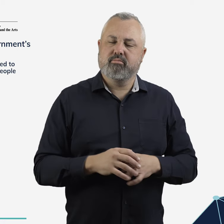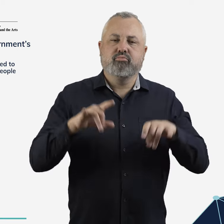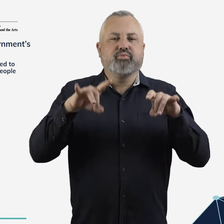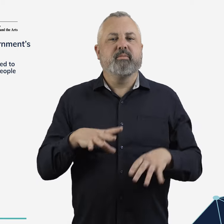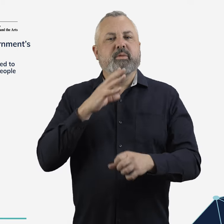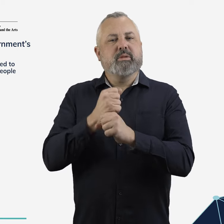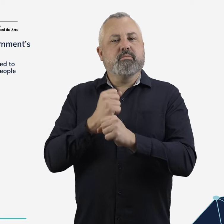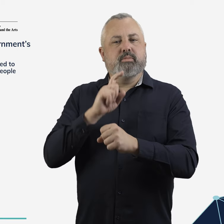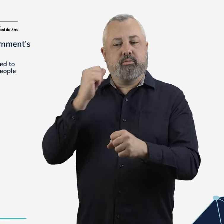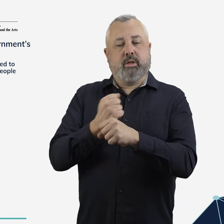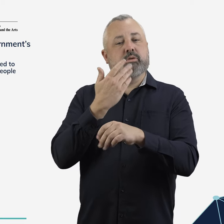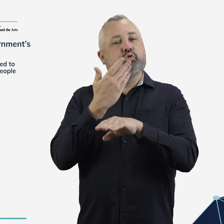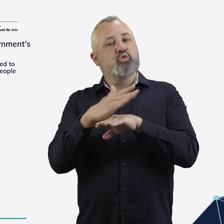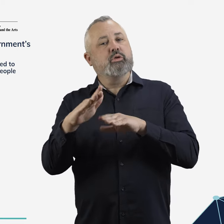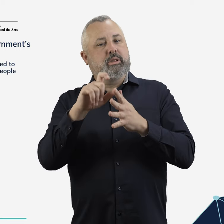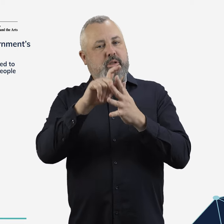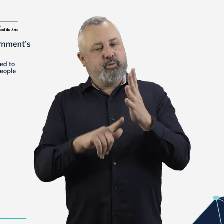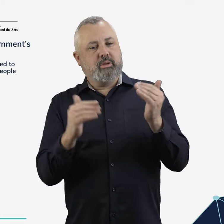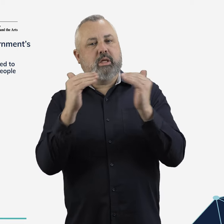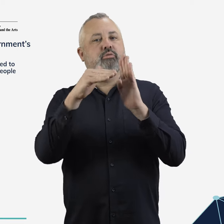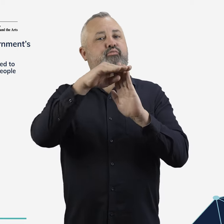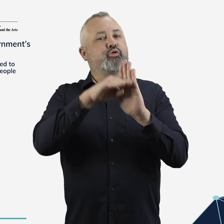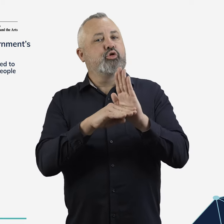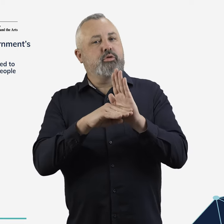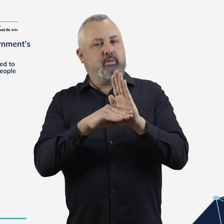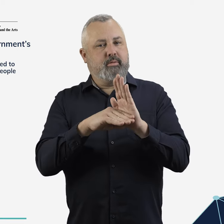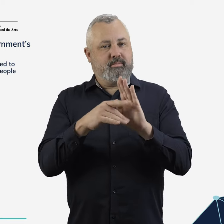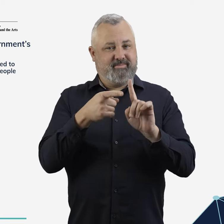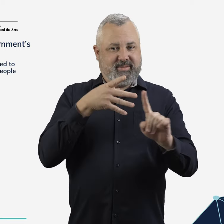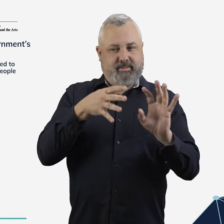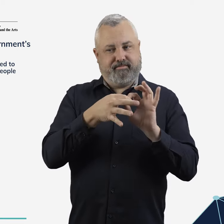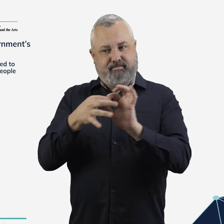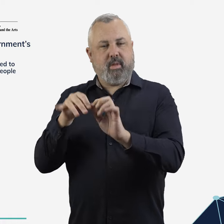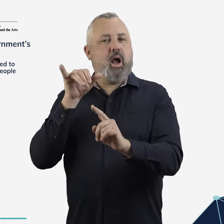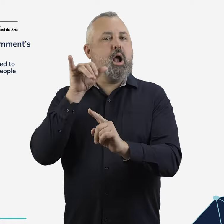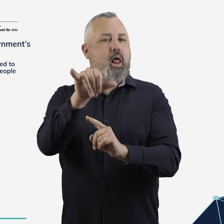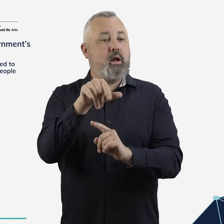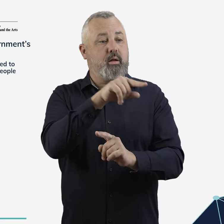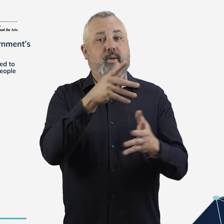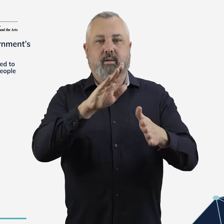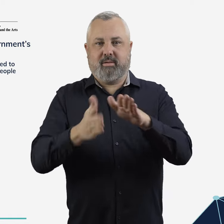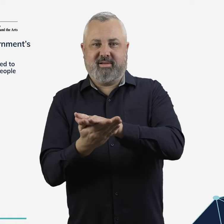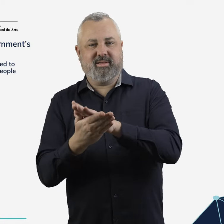The Australian Government will create new aviation-specific disability standards, as a schedule to